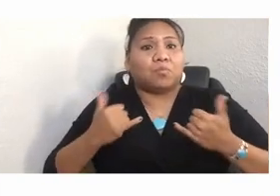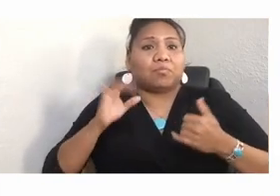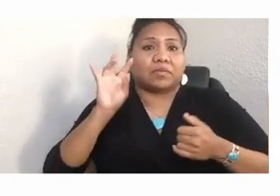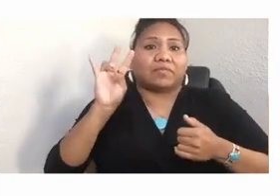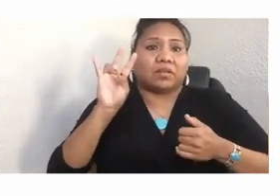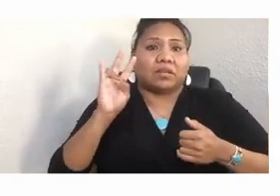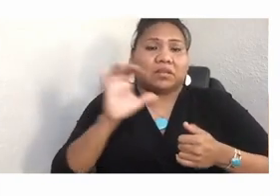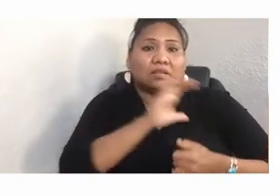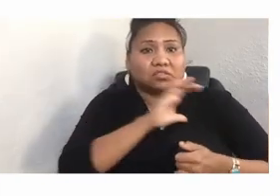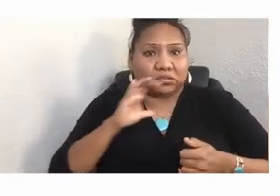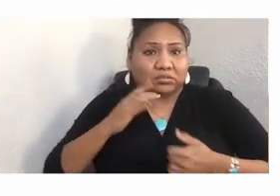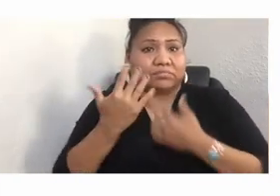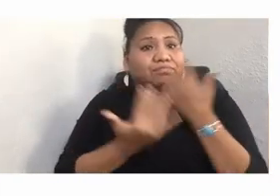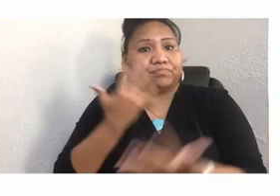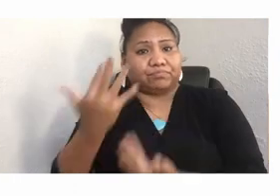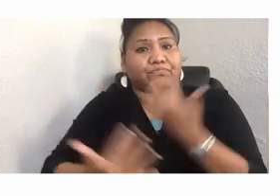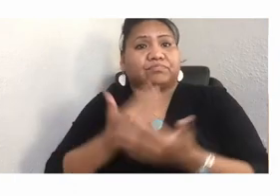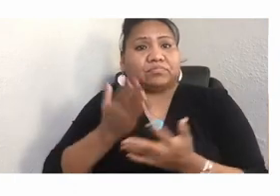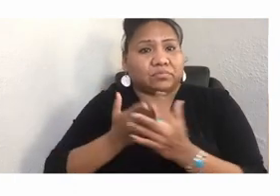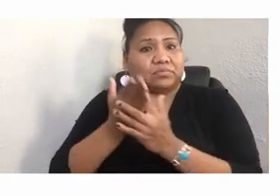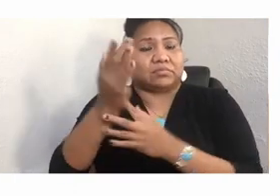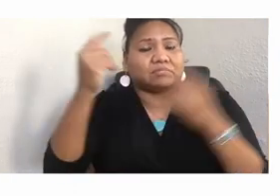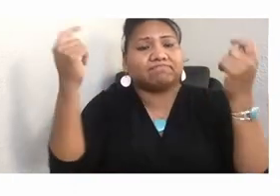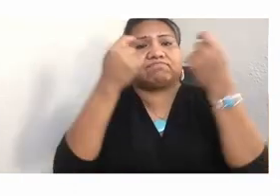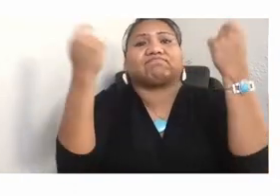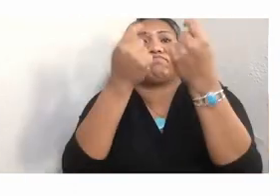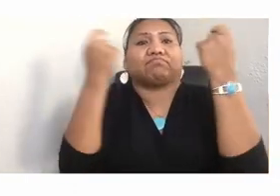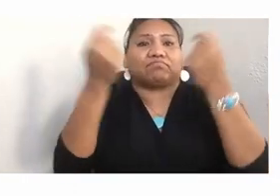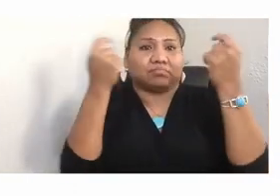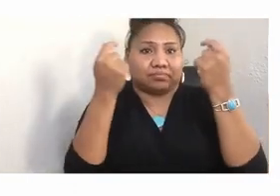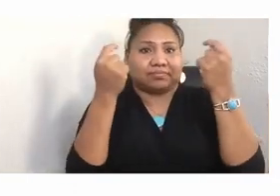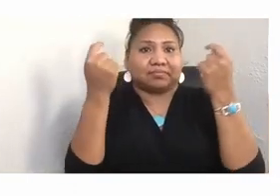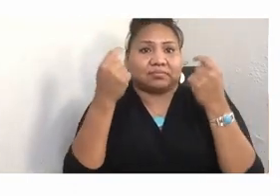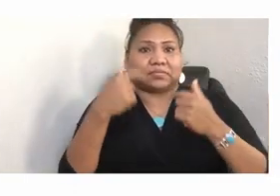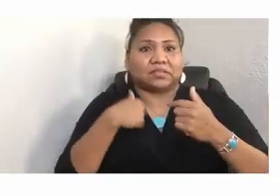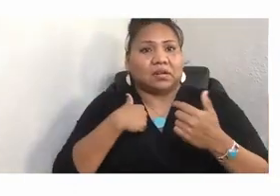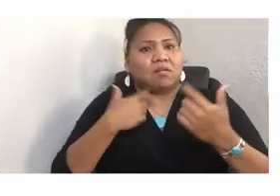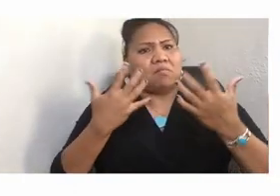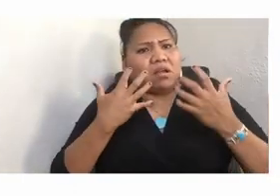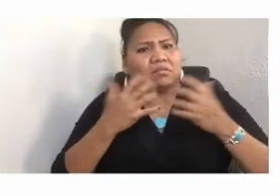I've been real fortunate in my travels to get to meet women like Faith who are doing that work